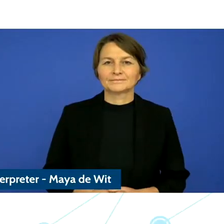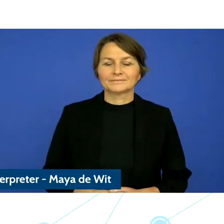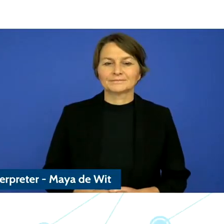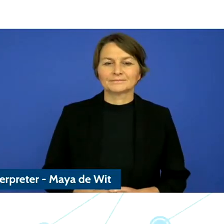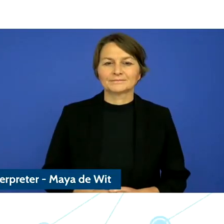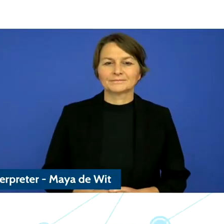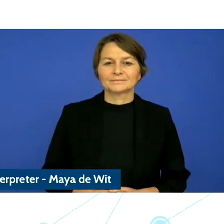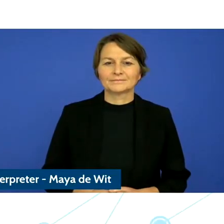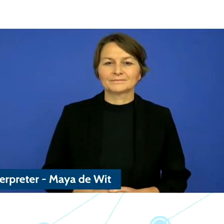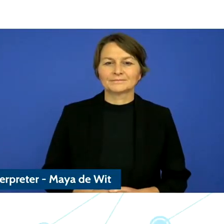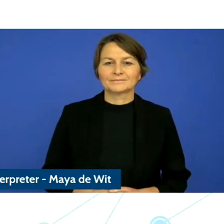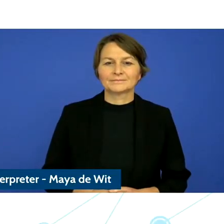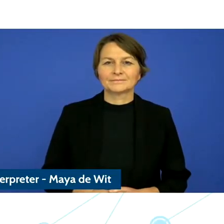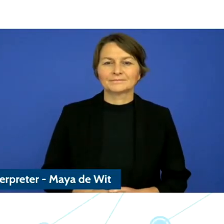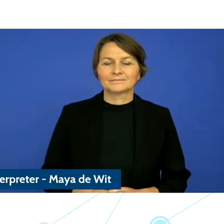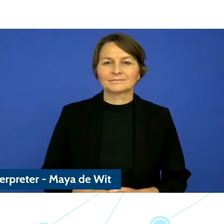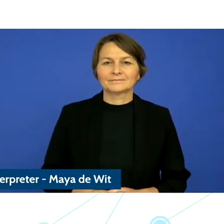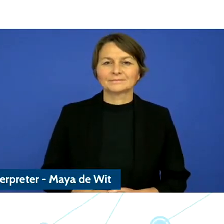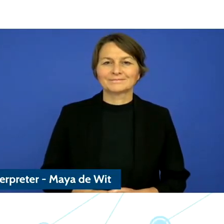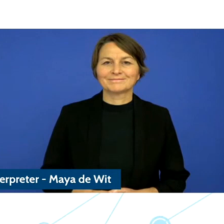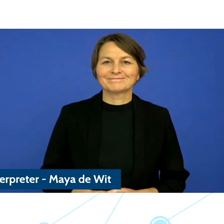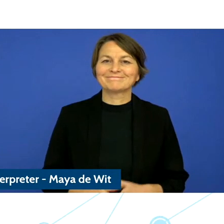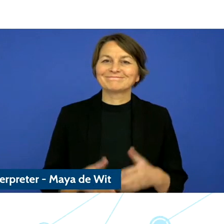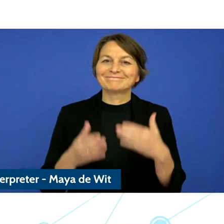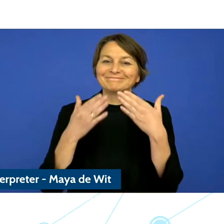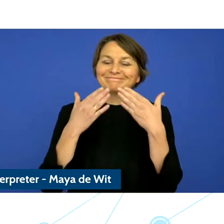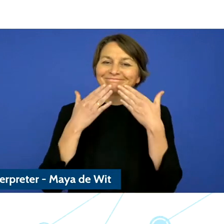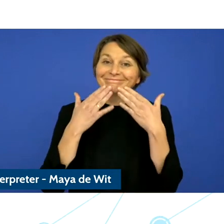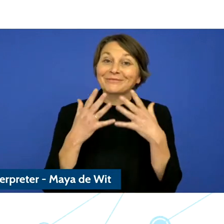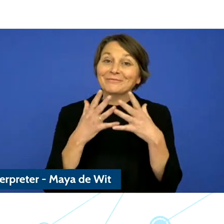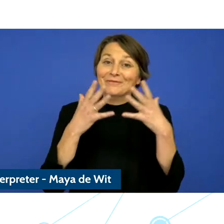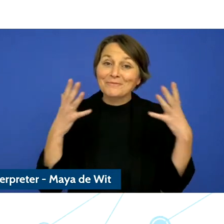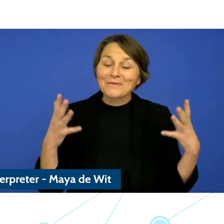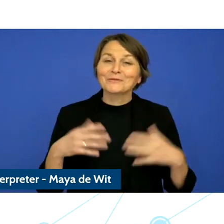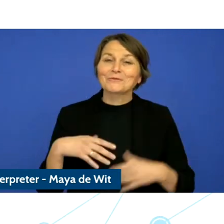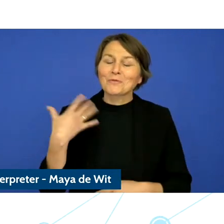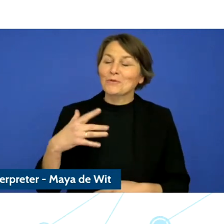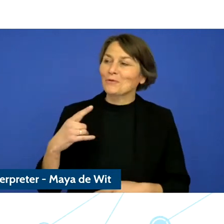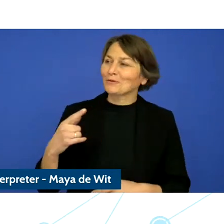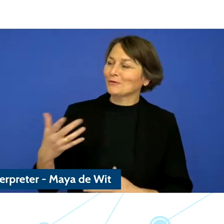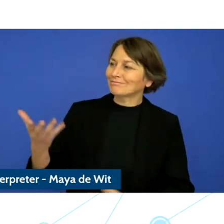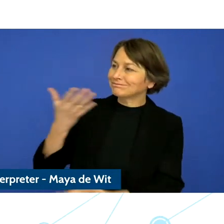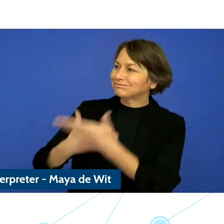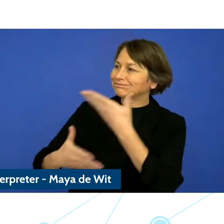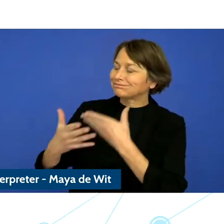Thank you very much for those inspiring words and that all important reminder